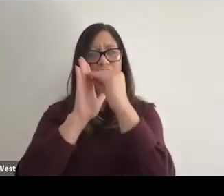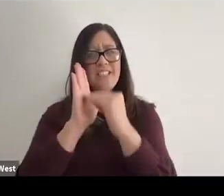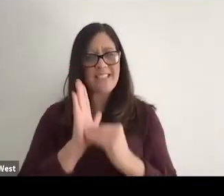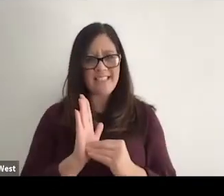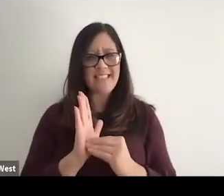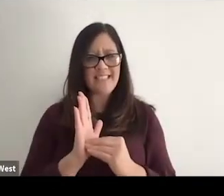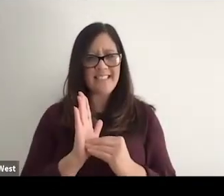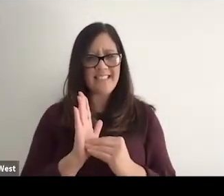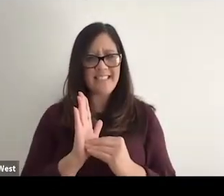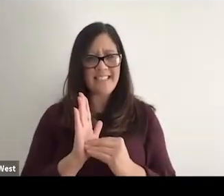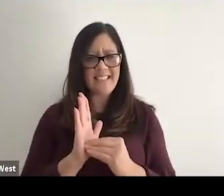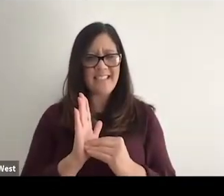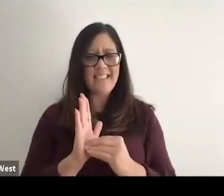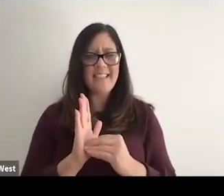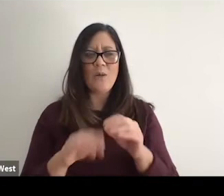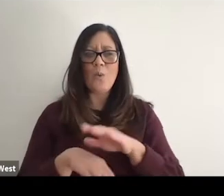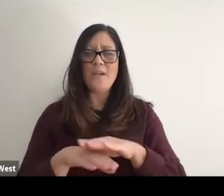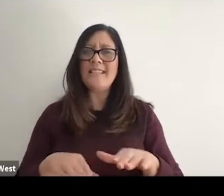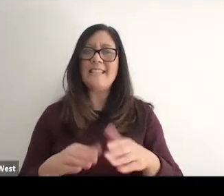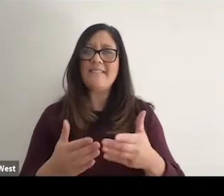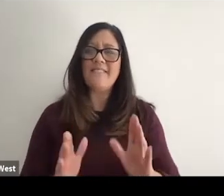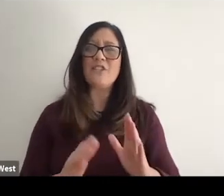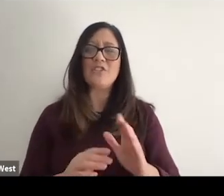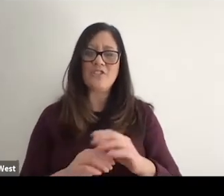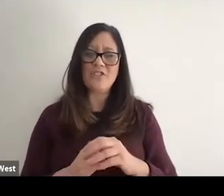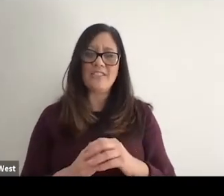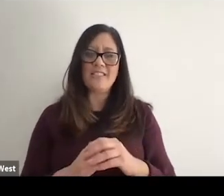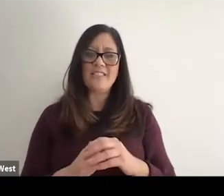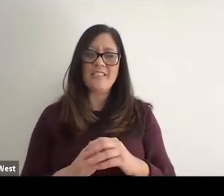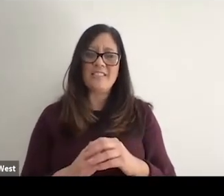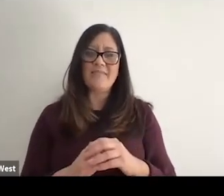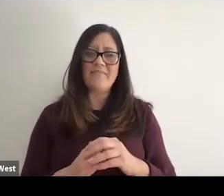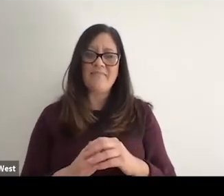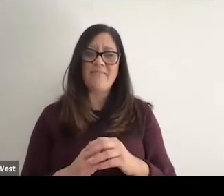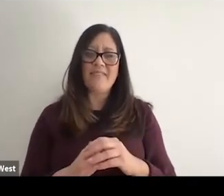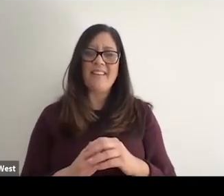so it didn't finish and inspire the world. But it was and inspire and excite the war.